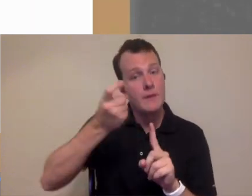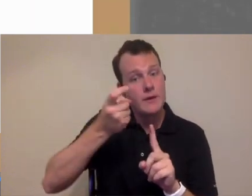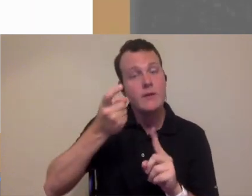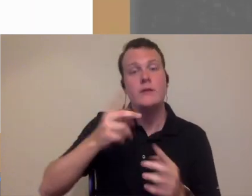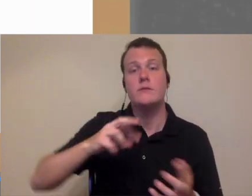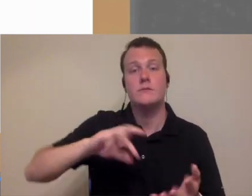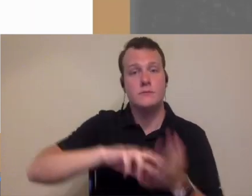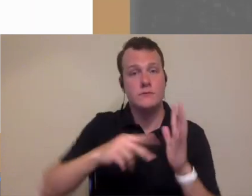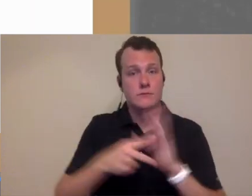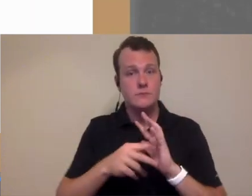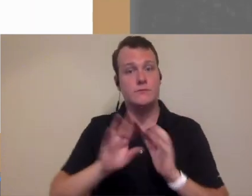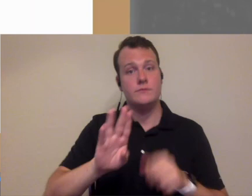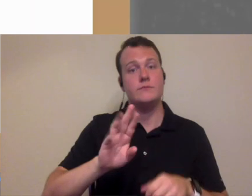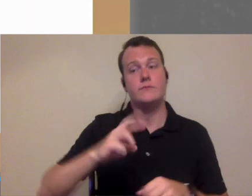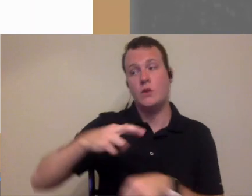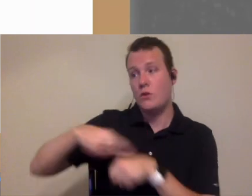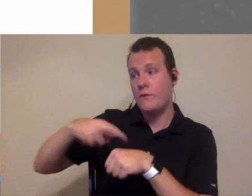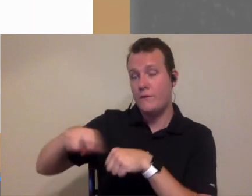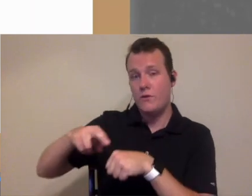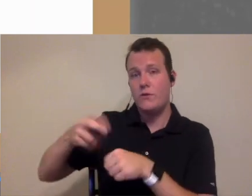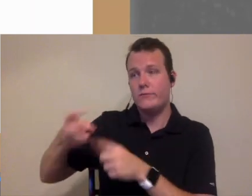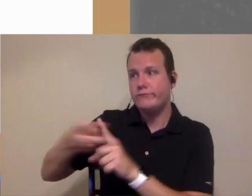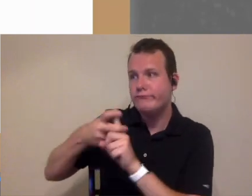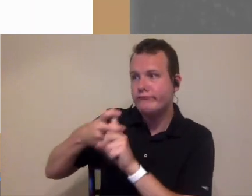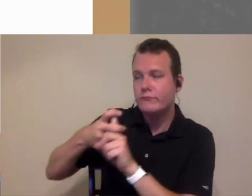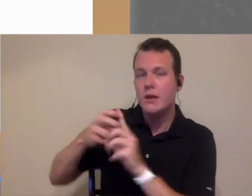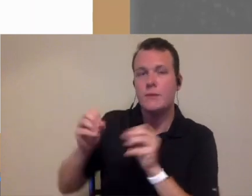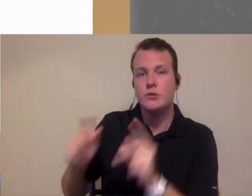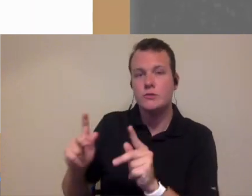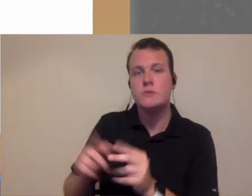gives you more time to work on your for opportunities so we're talking about